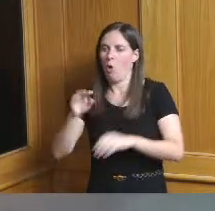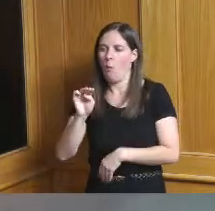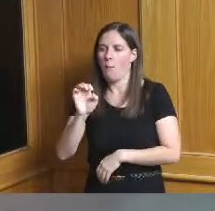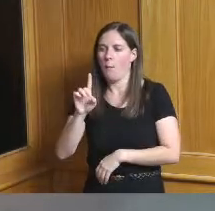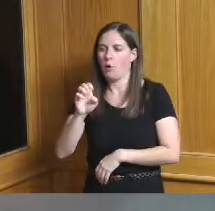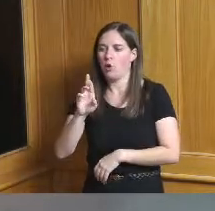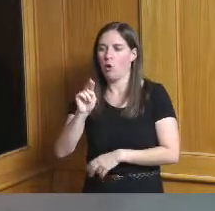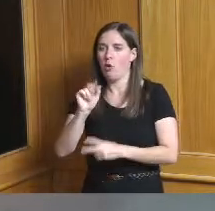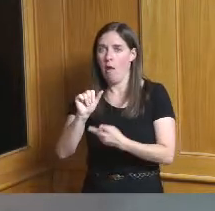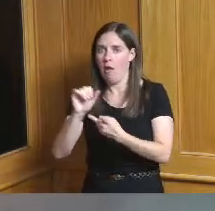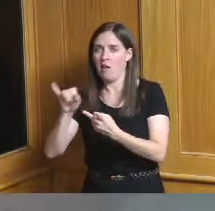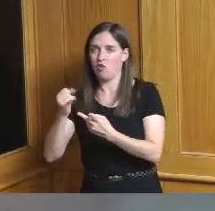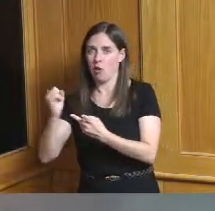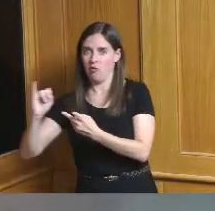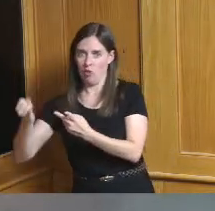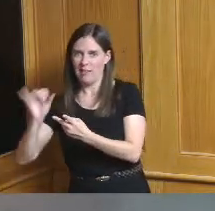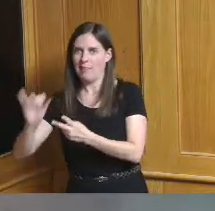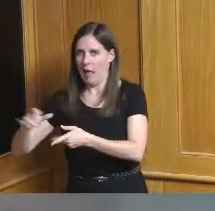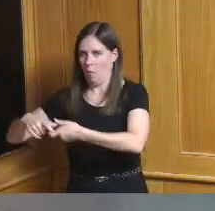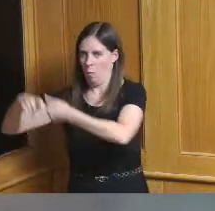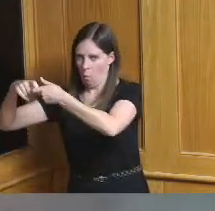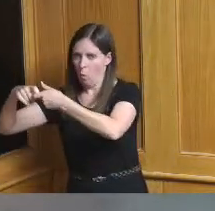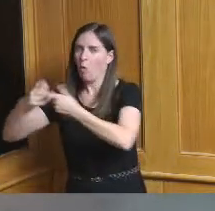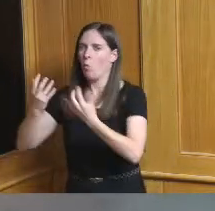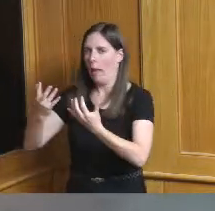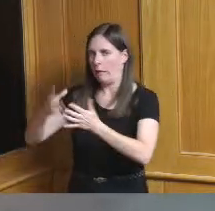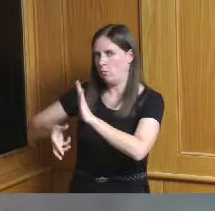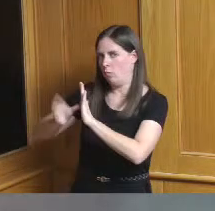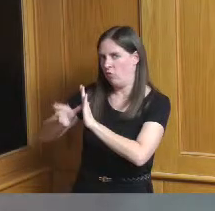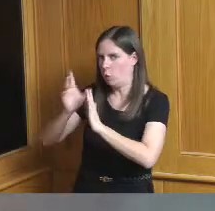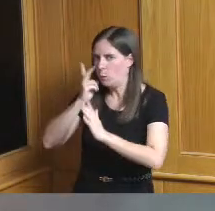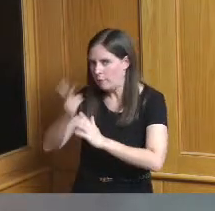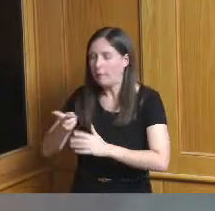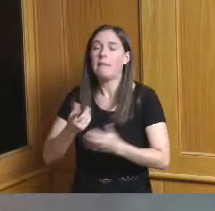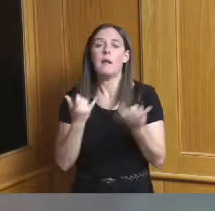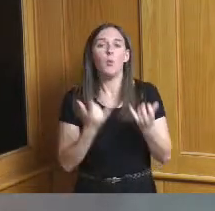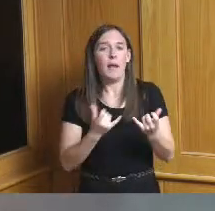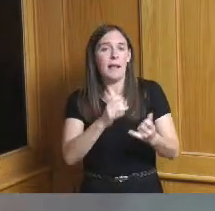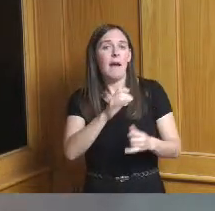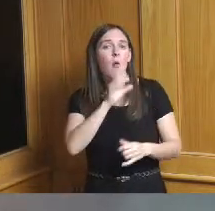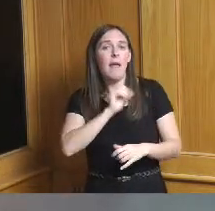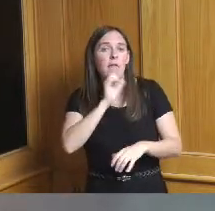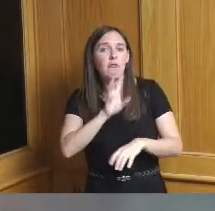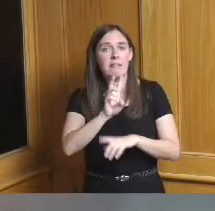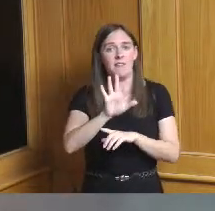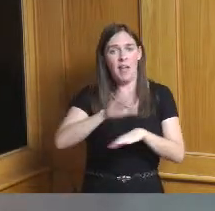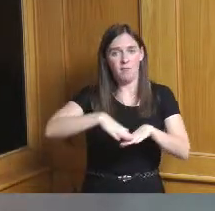are currently available to those that are 65 years of age or older anyone over the age of 18 with an